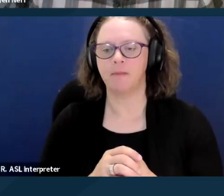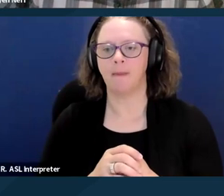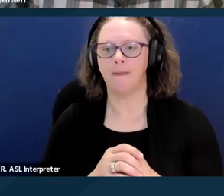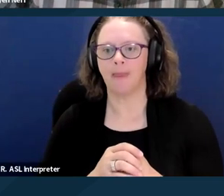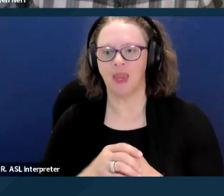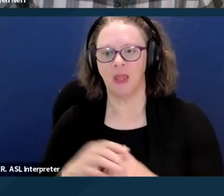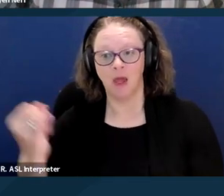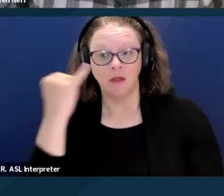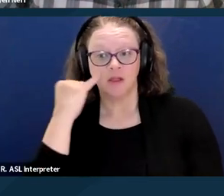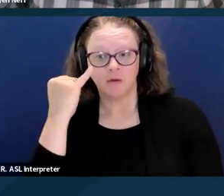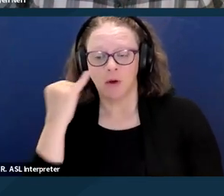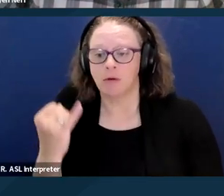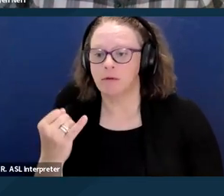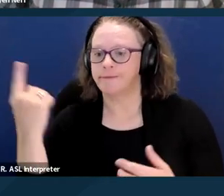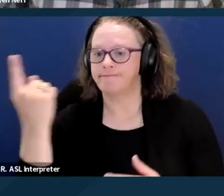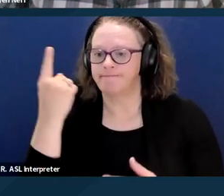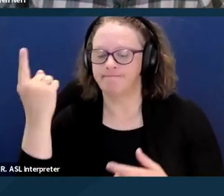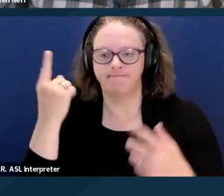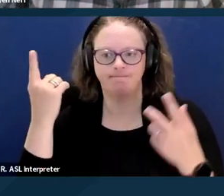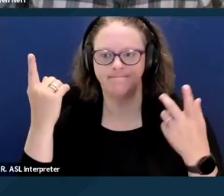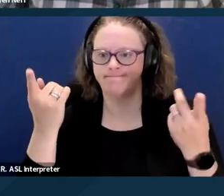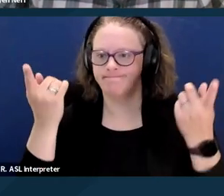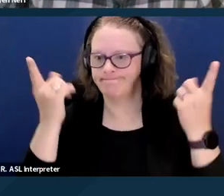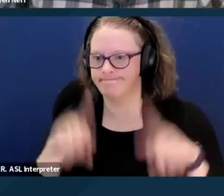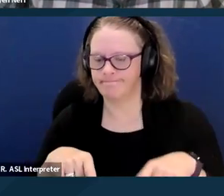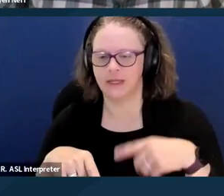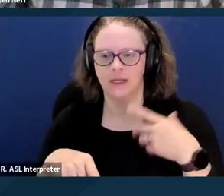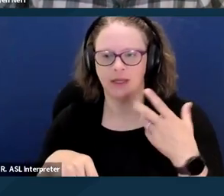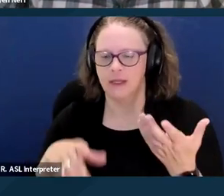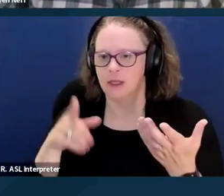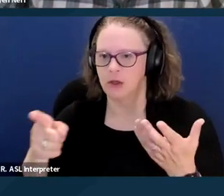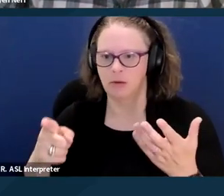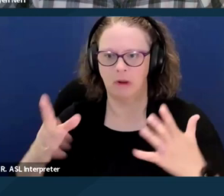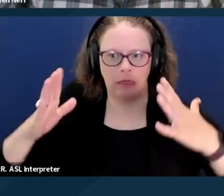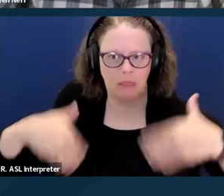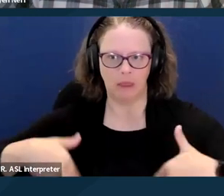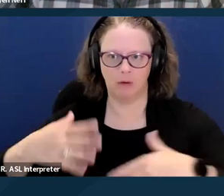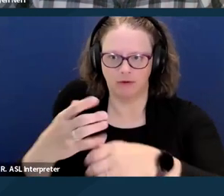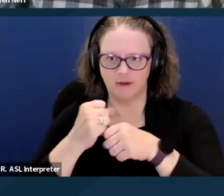If for whatever reason you do not receive that information,